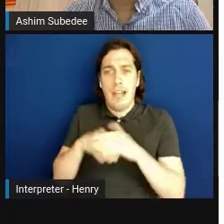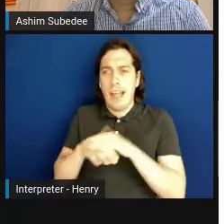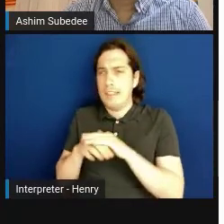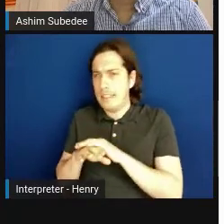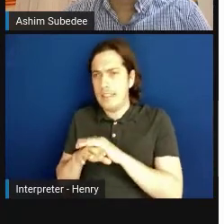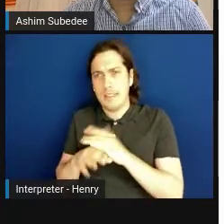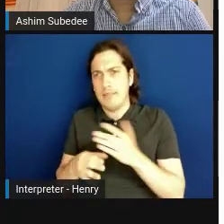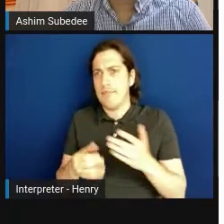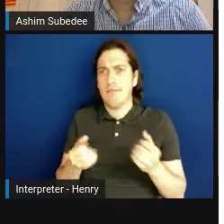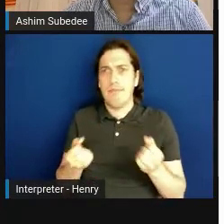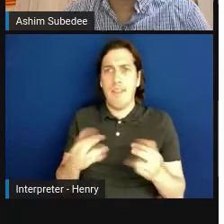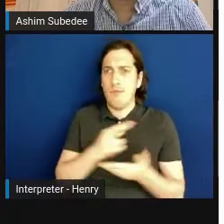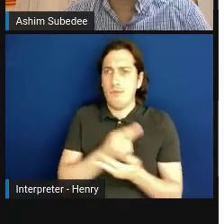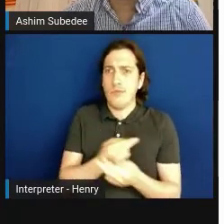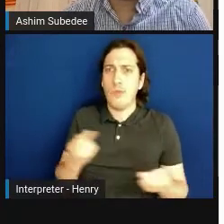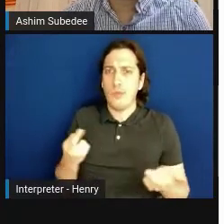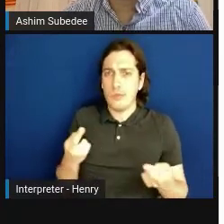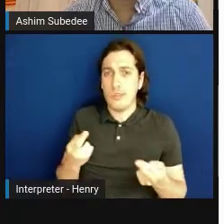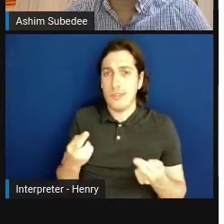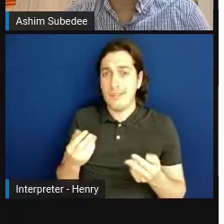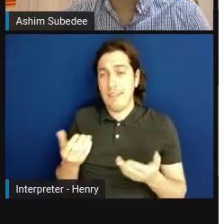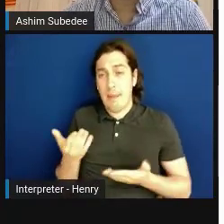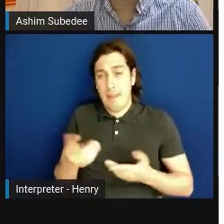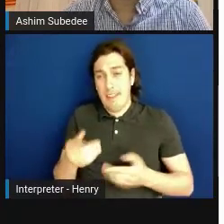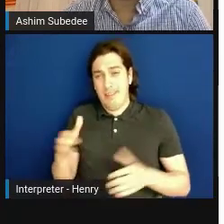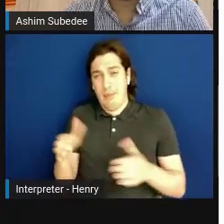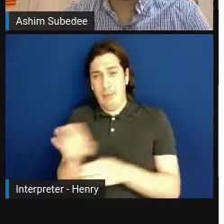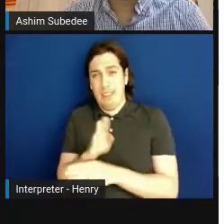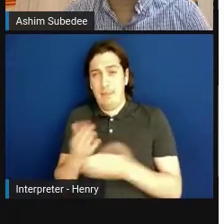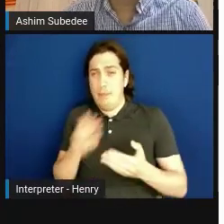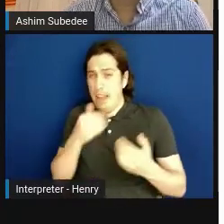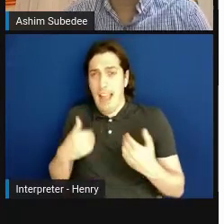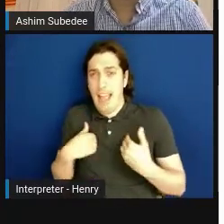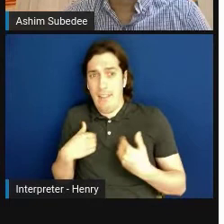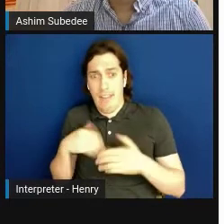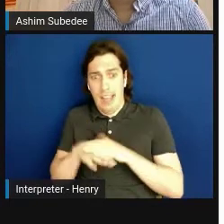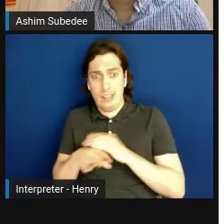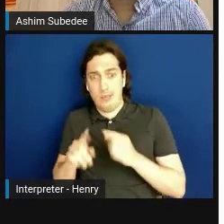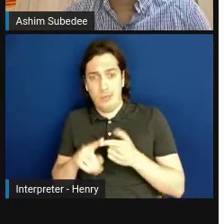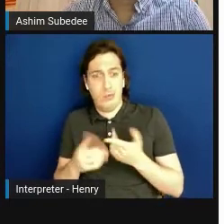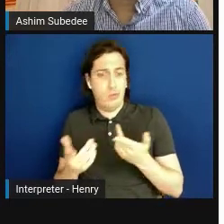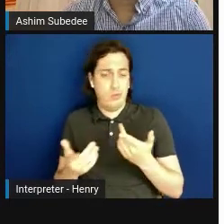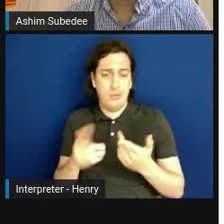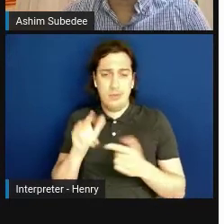that as a small business you might not have. Your academic partner might have access to some labs and facilities